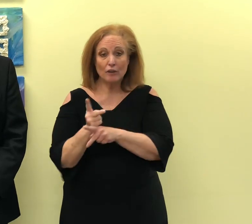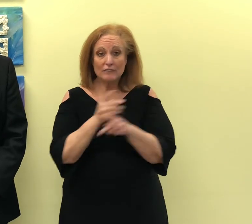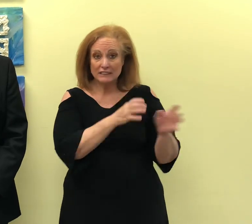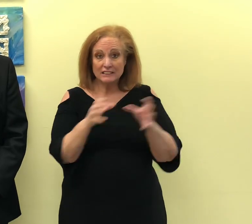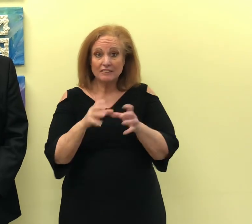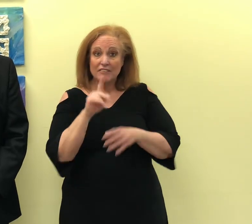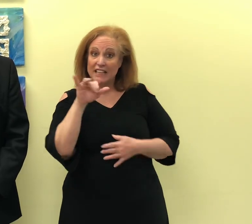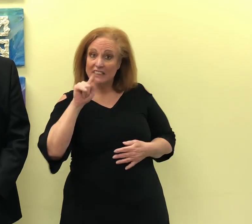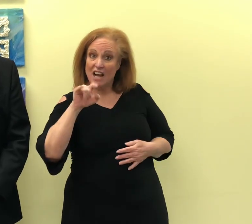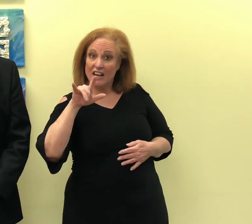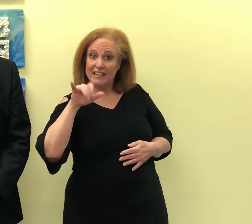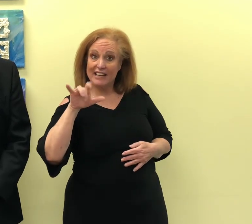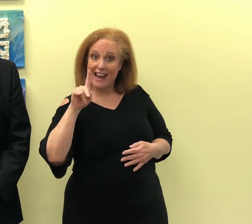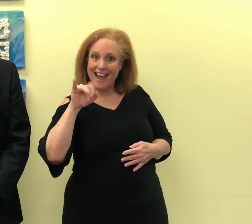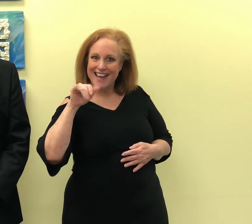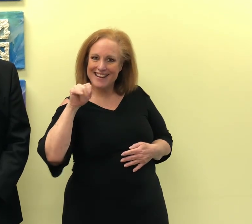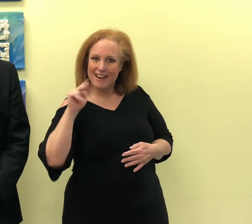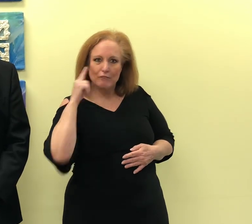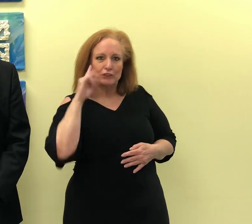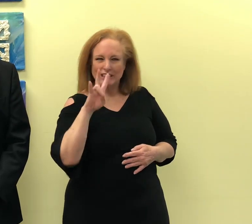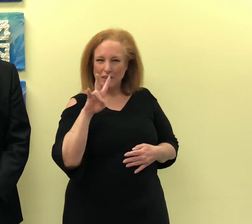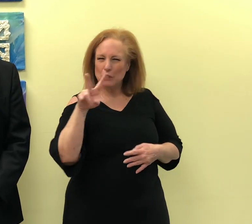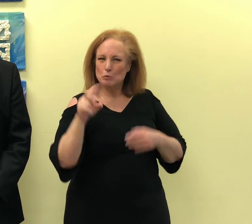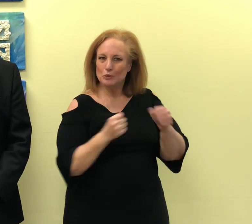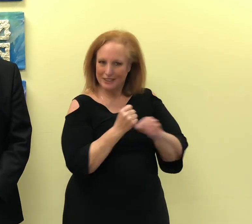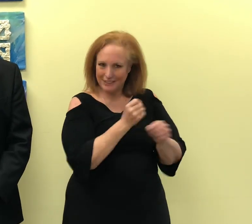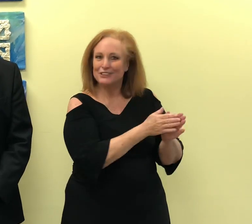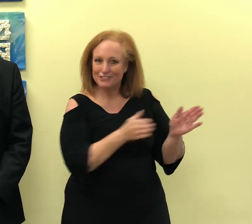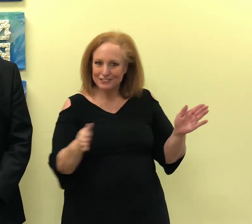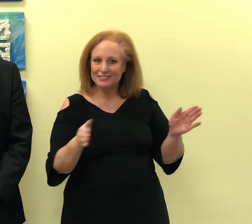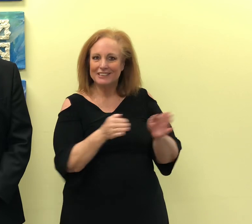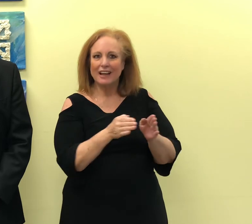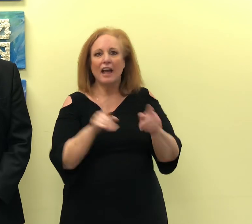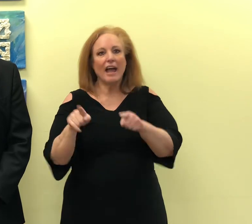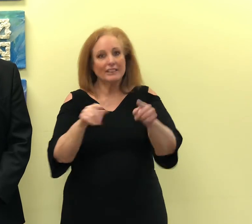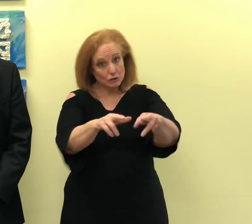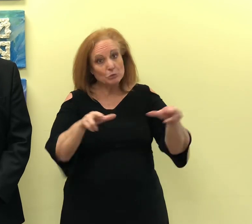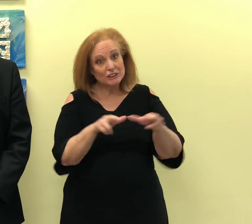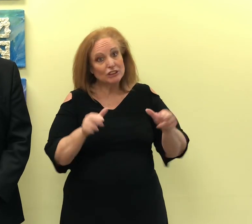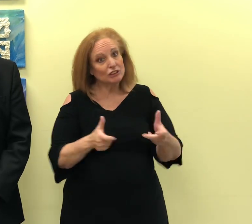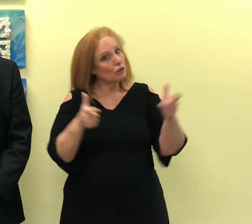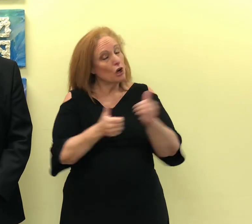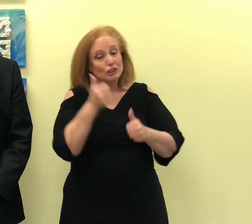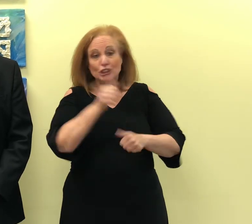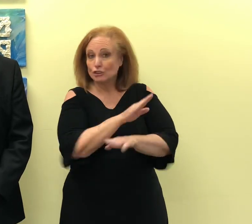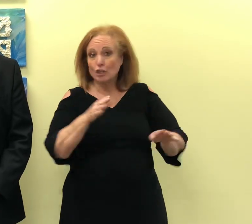for 72 years. As the region's largest nonprofit hearing & speech